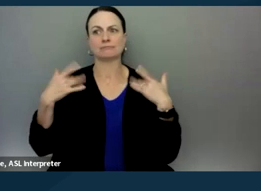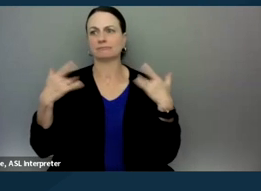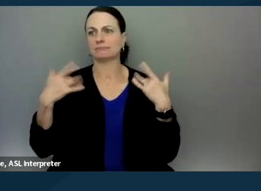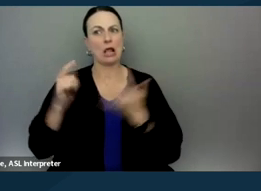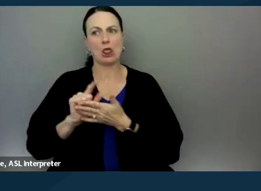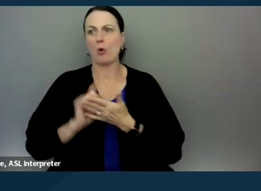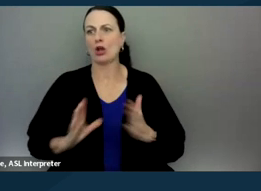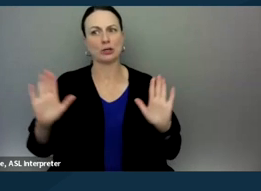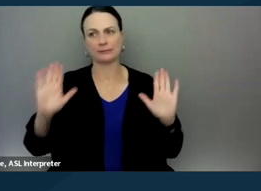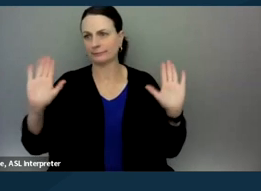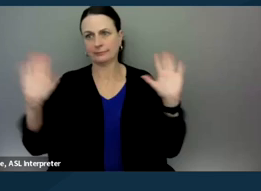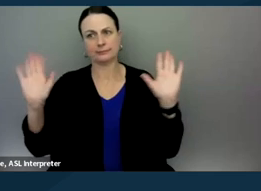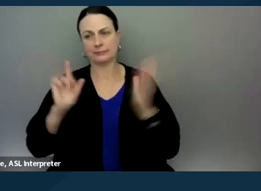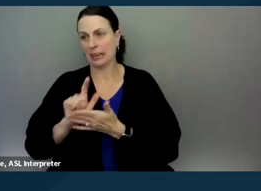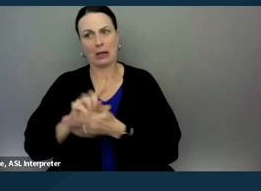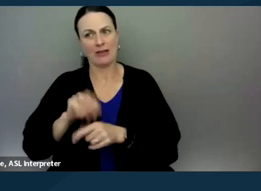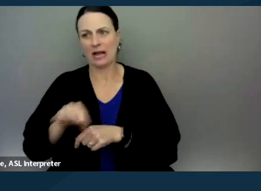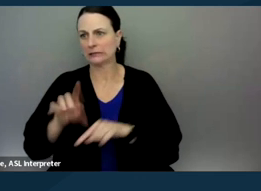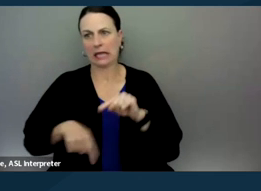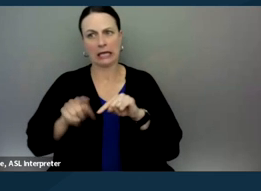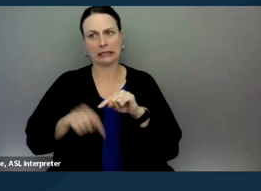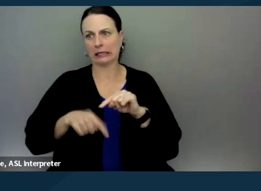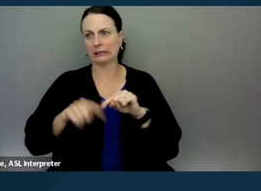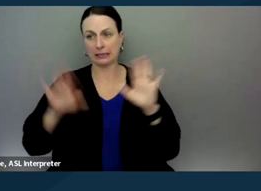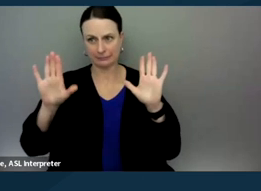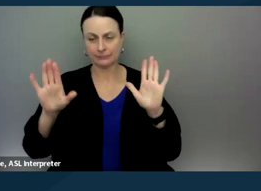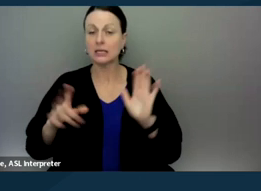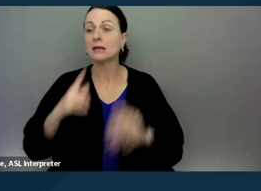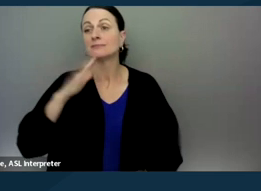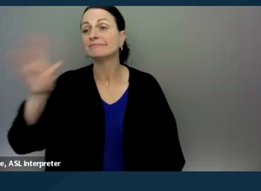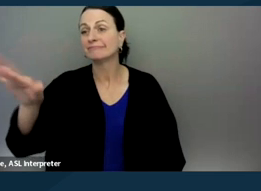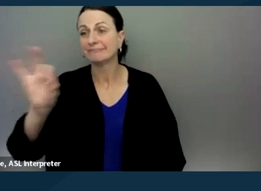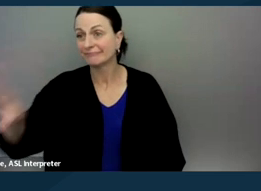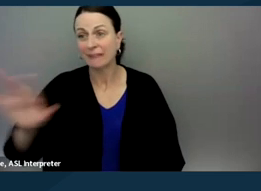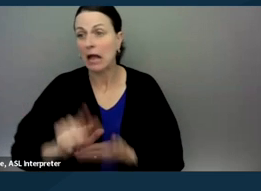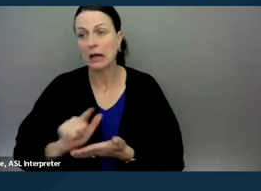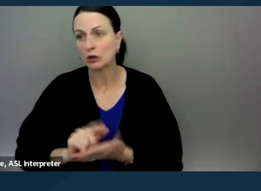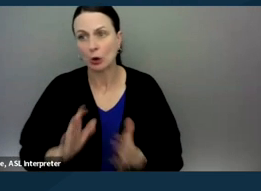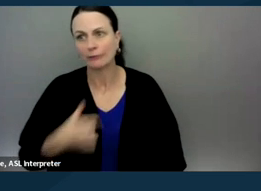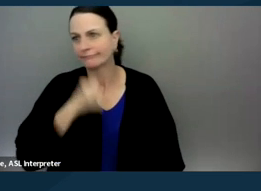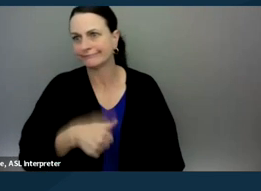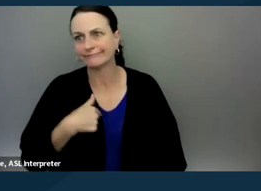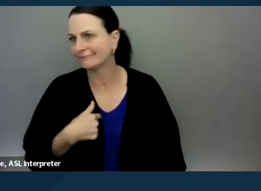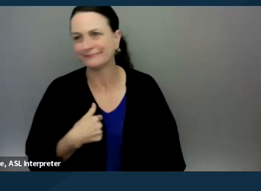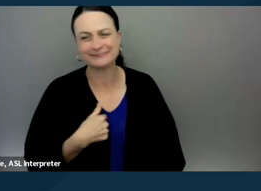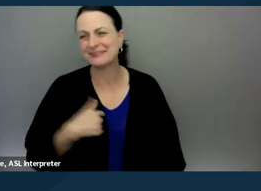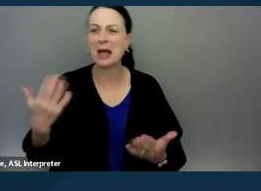and not providing legal advice. And that's as simple as saying on a phone call, "I'm not here as your attorney. I'm here as an advocate.